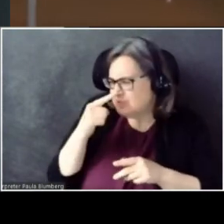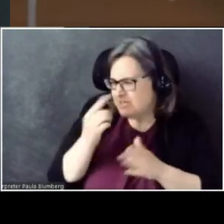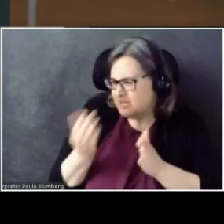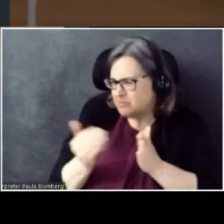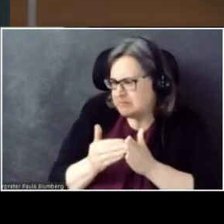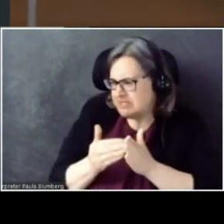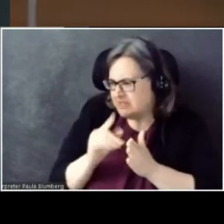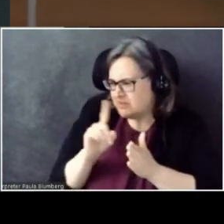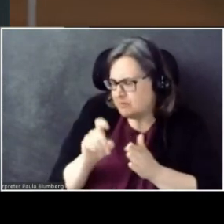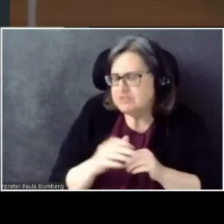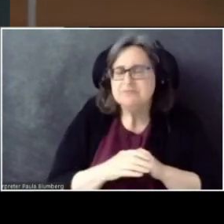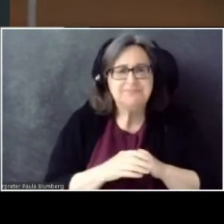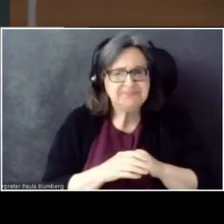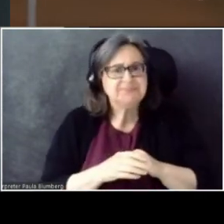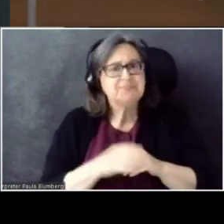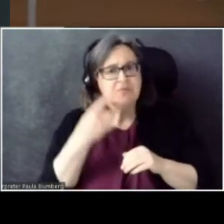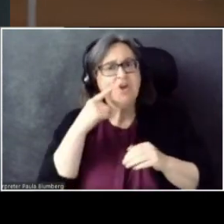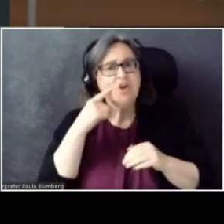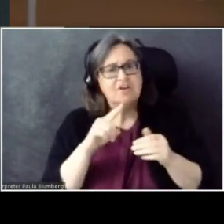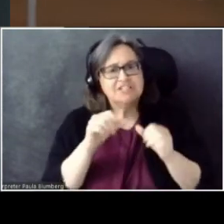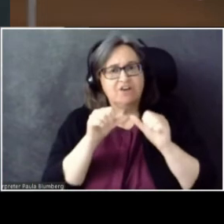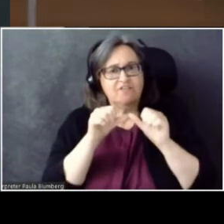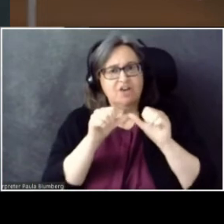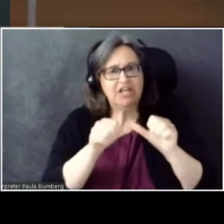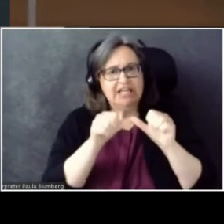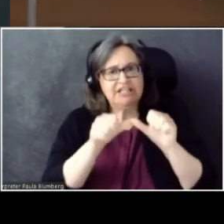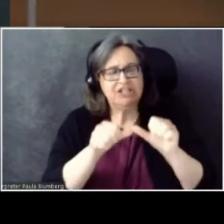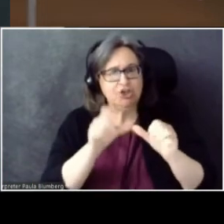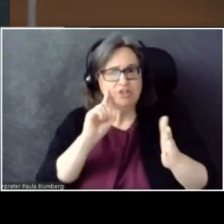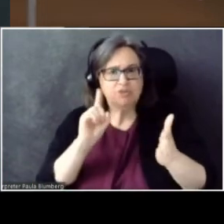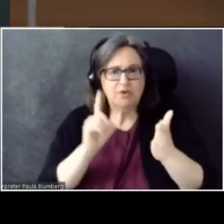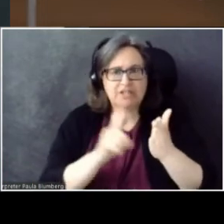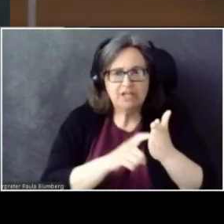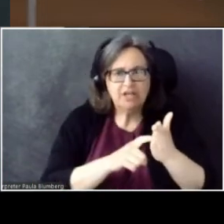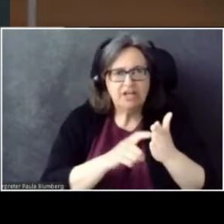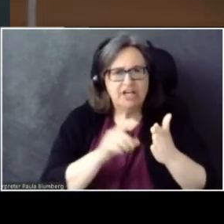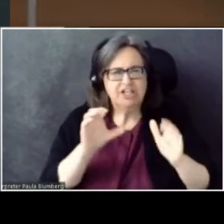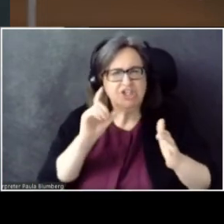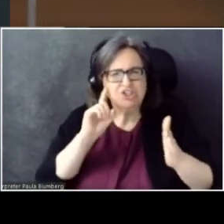For the continuous recognition, or where it does the recognition kind of...